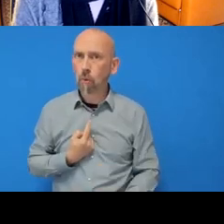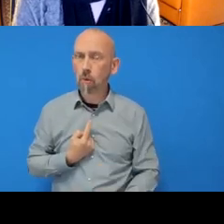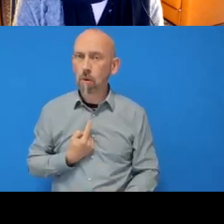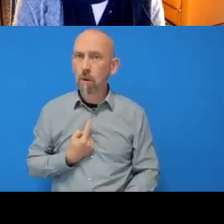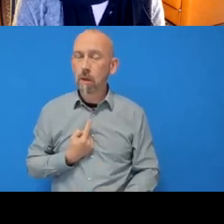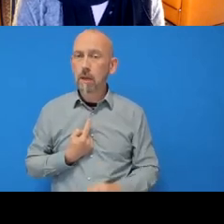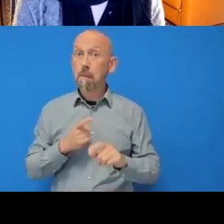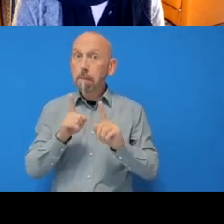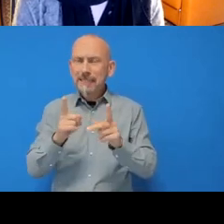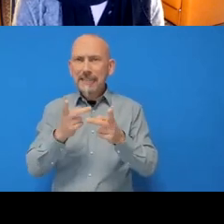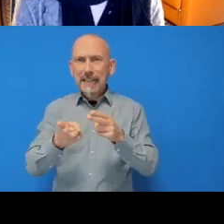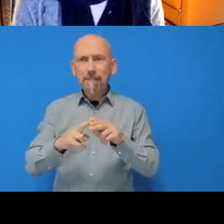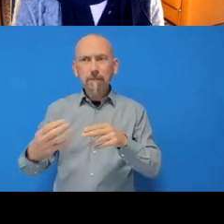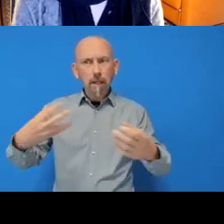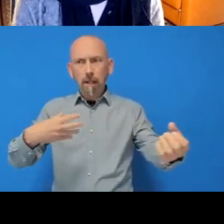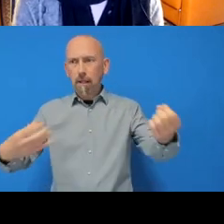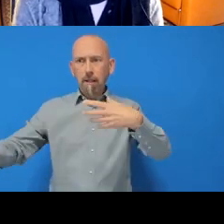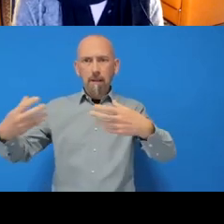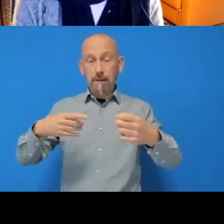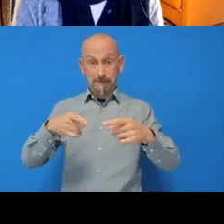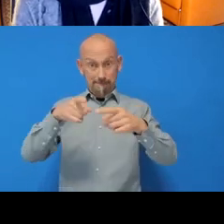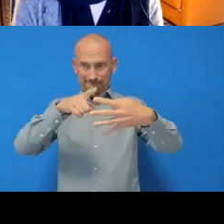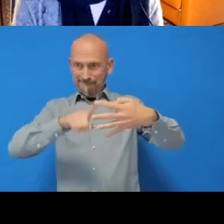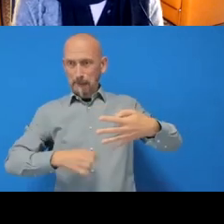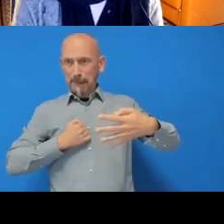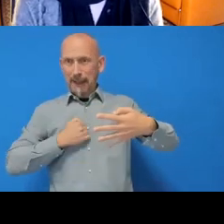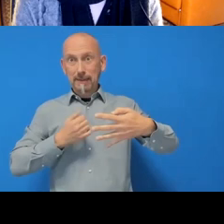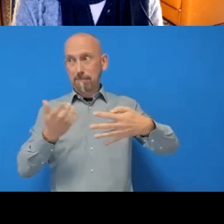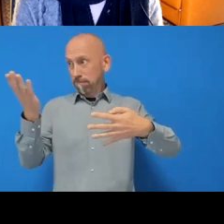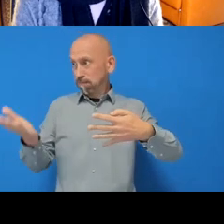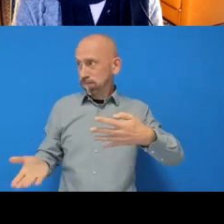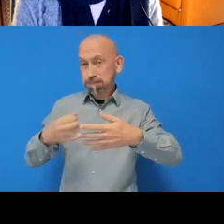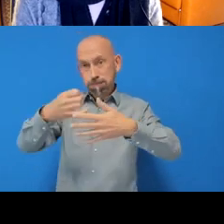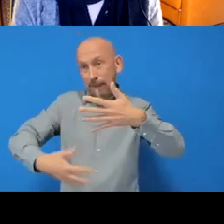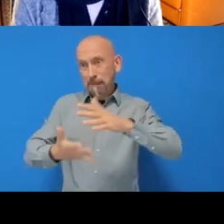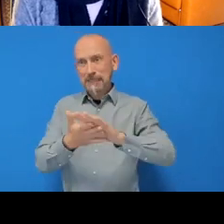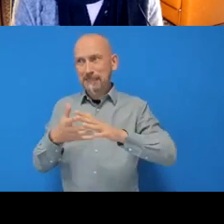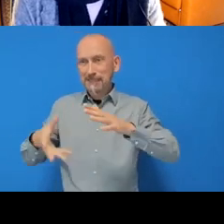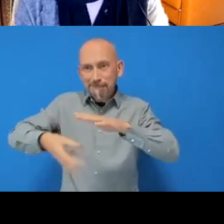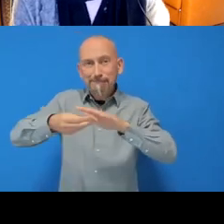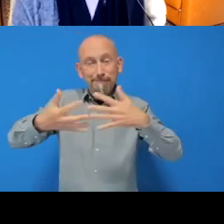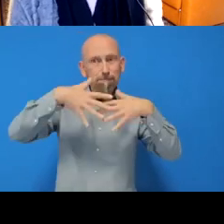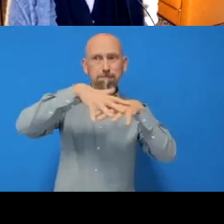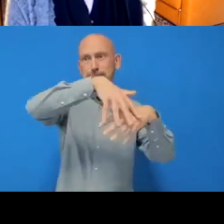have made, then the online version is ahead, right. So then there's the difference and then- so obviously, when